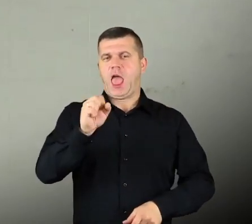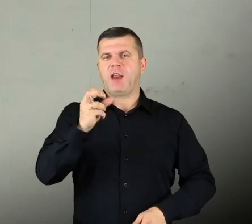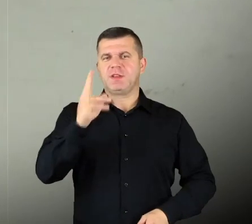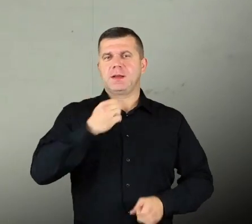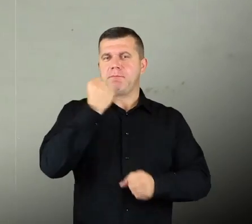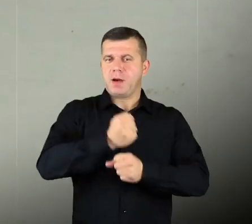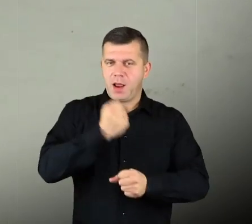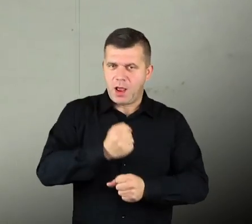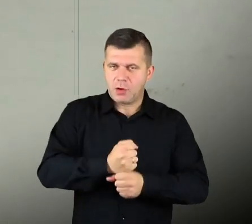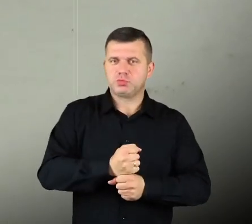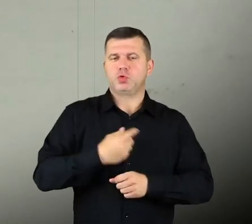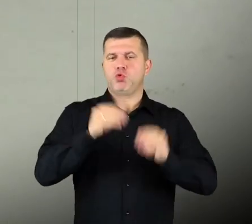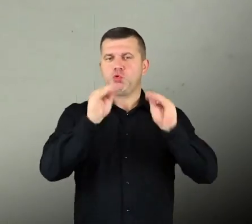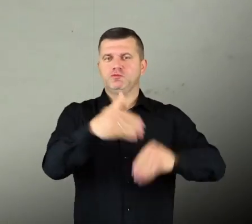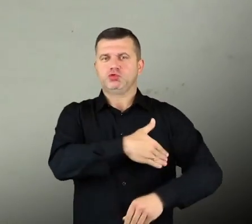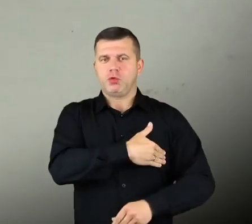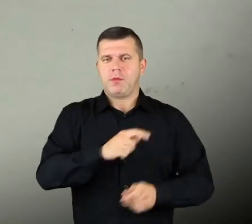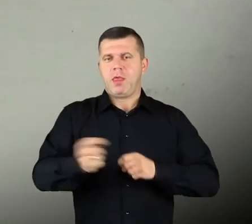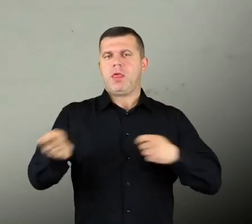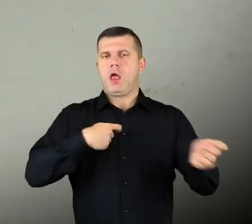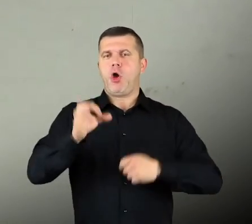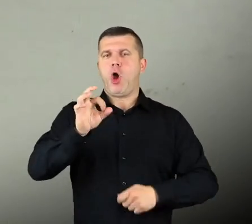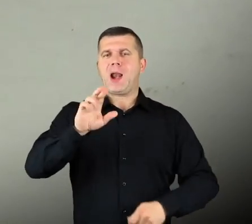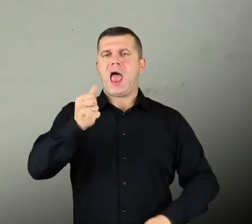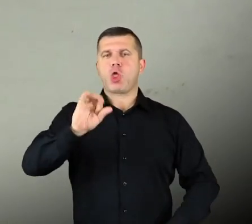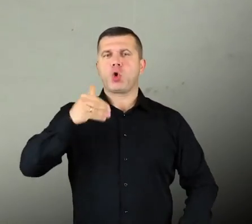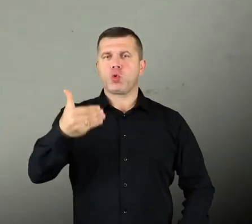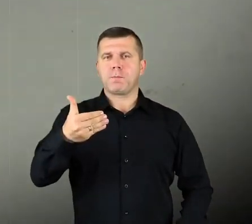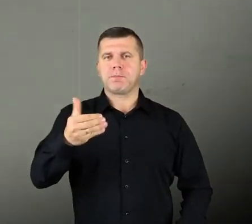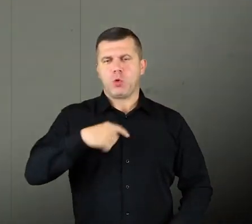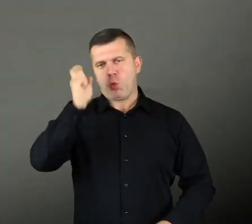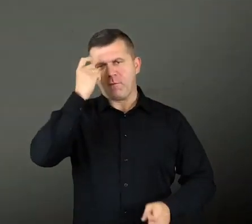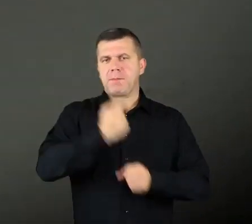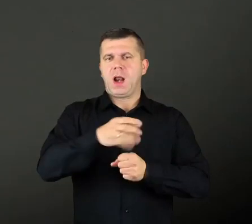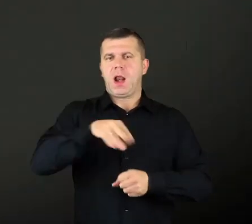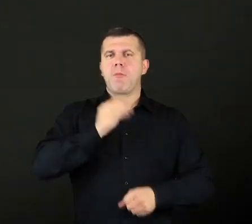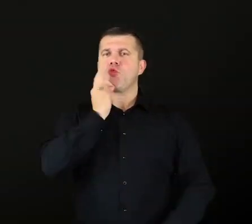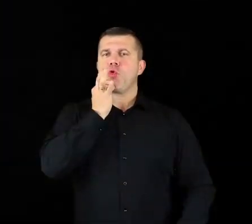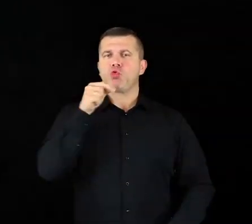I say Mass, I teach at school, I’m in charge of the Oratory. I also, mostly, work with the youth, just like that, in this perish.